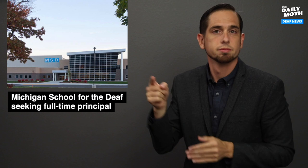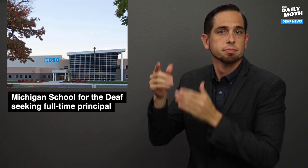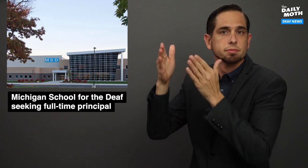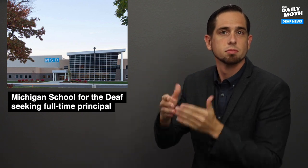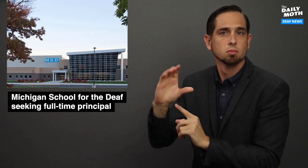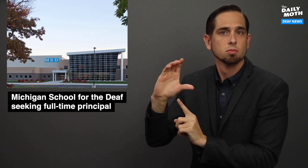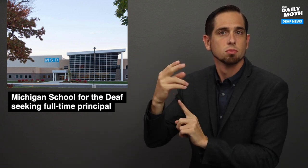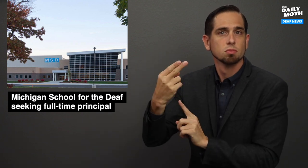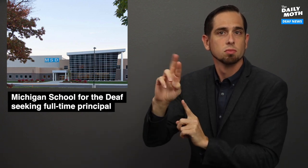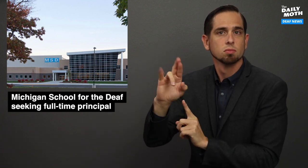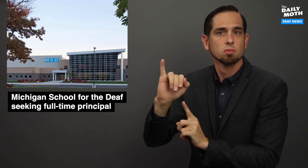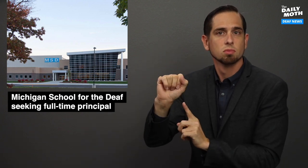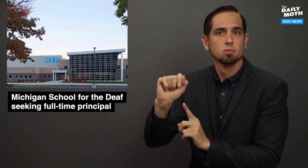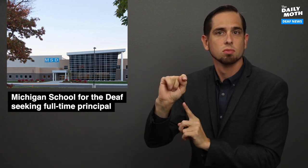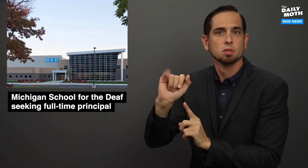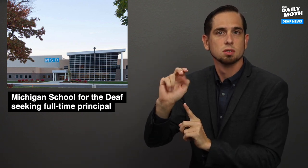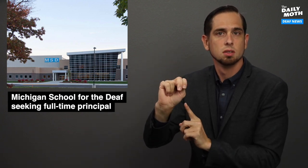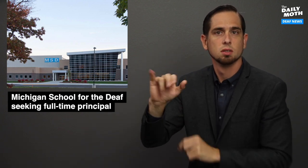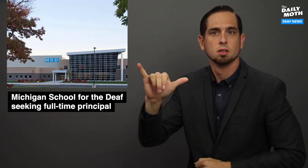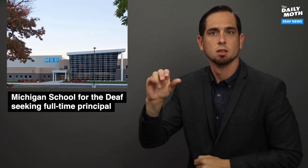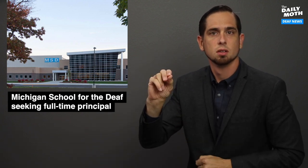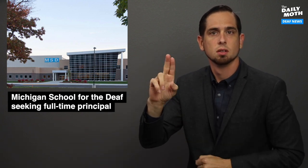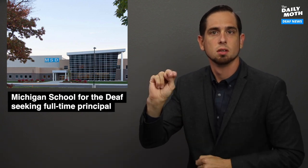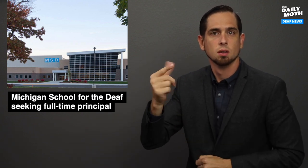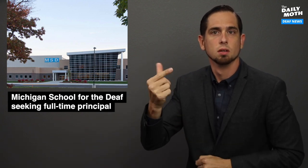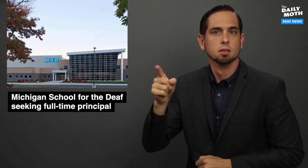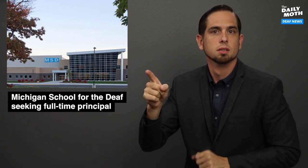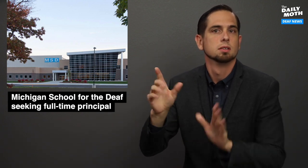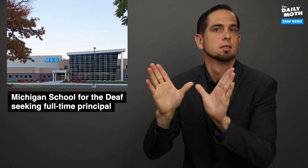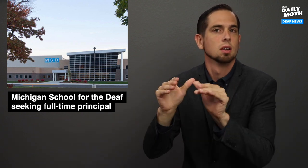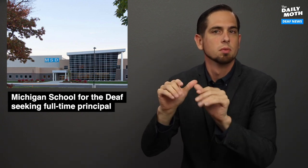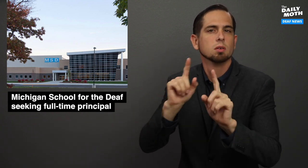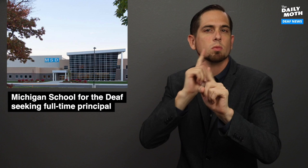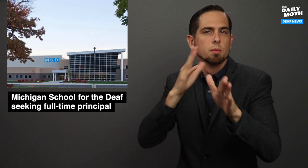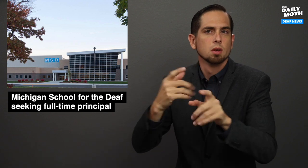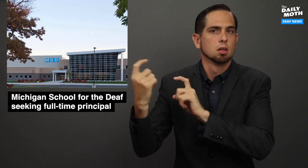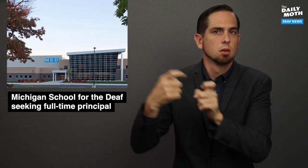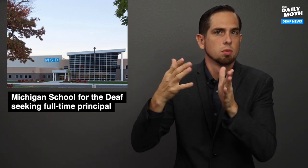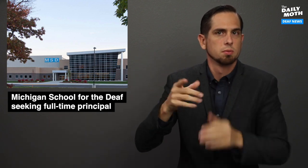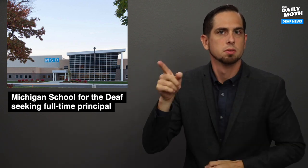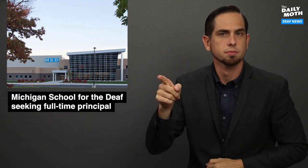Christian Young, a Daily Moth contributor,